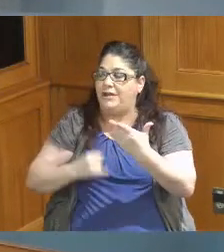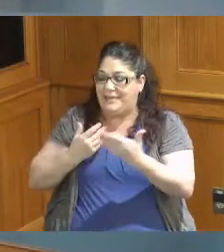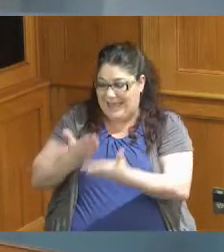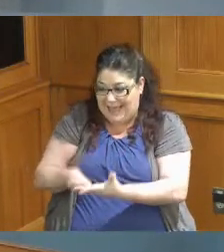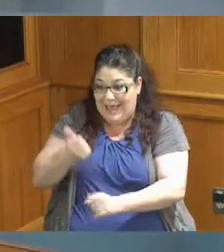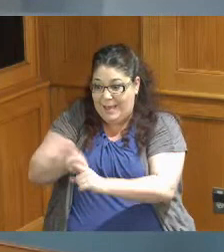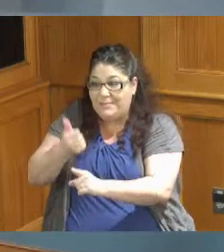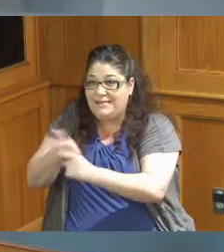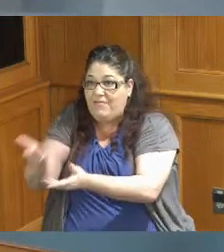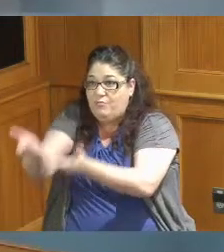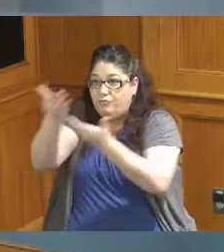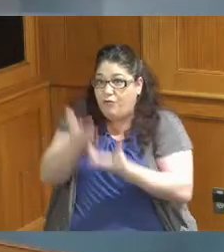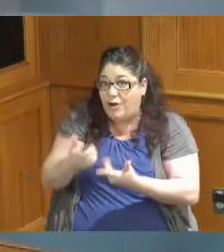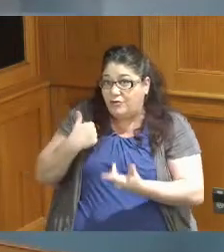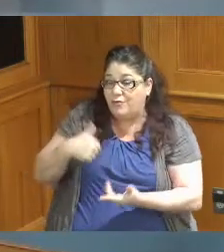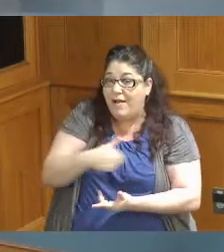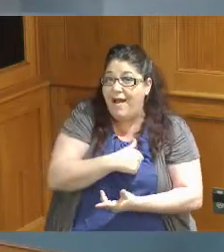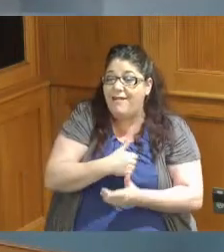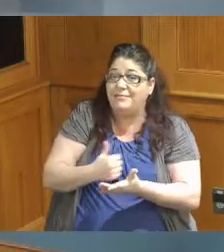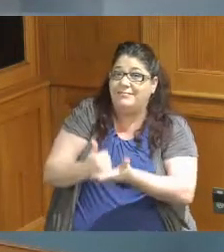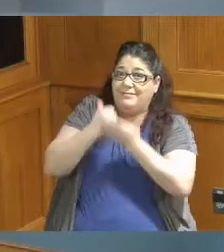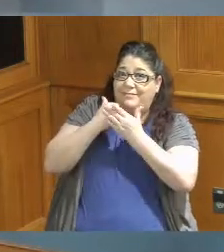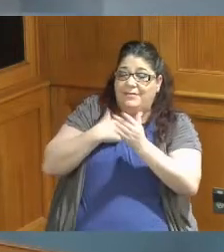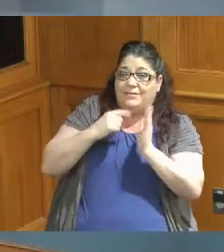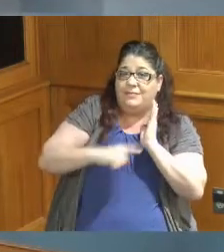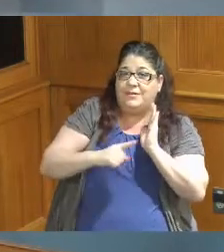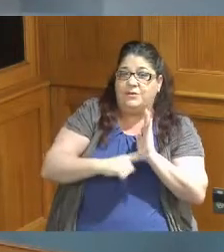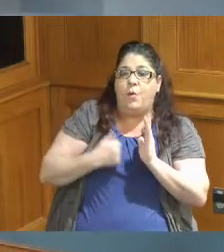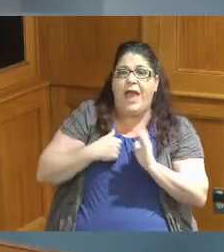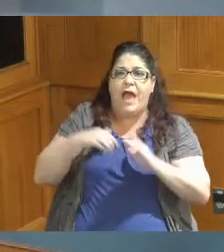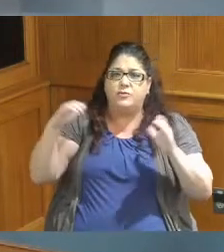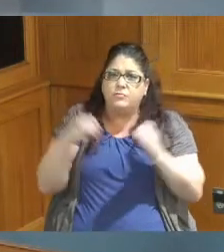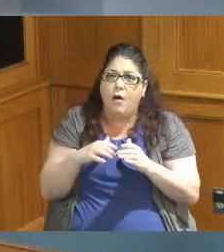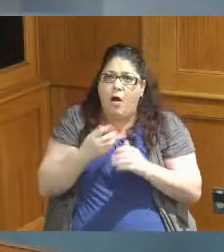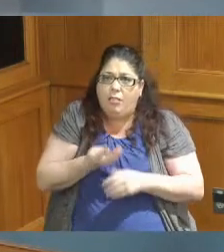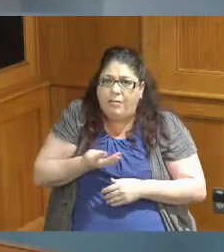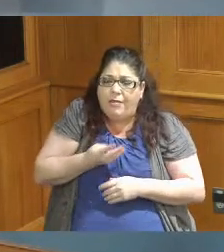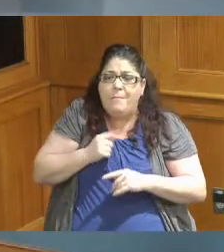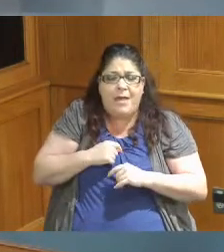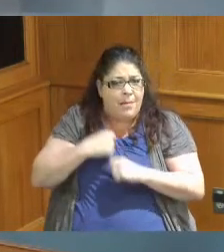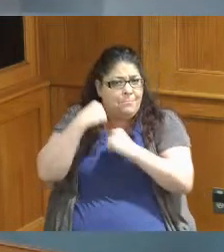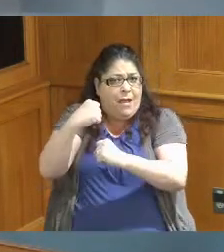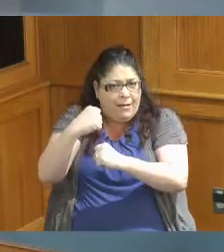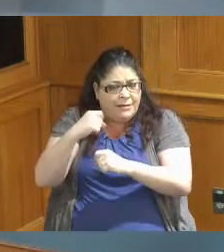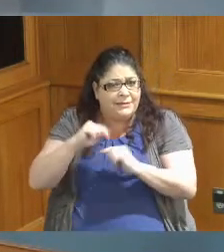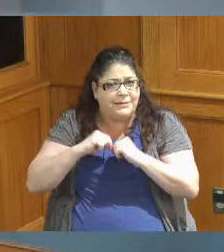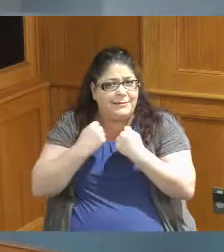wow so you know we have a small and mighty team but as we approach Earth day and what that